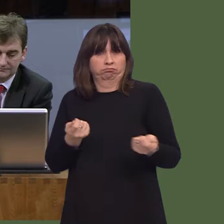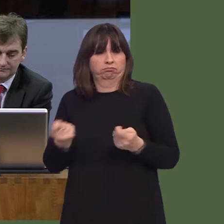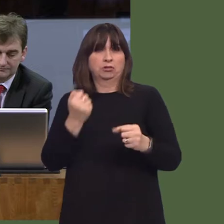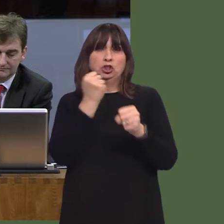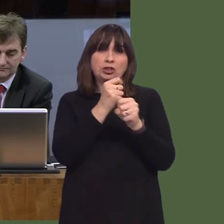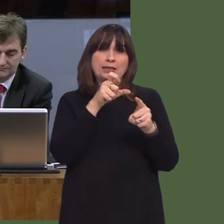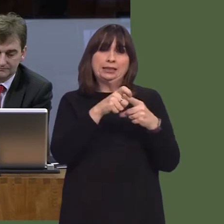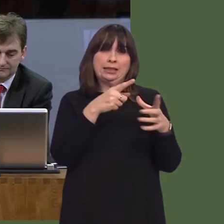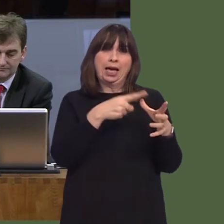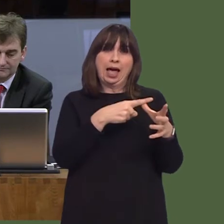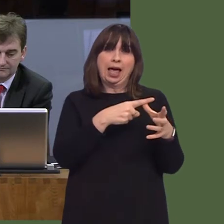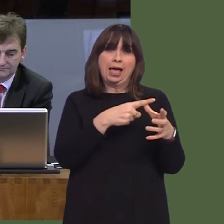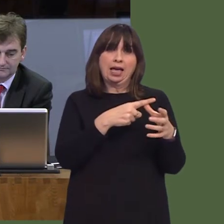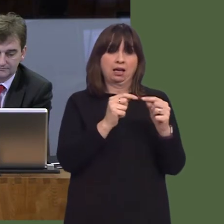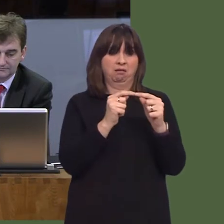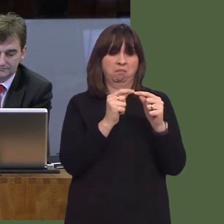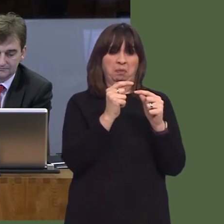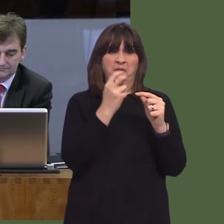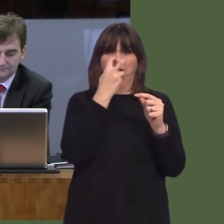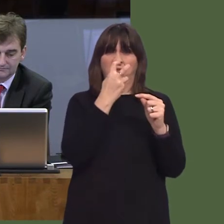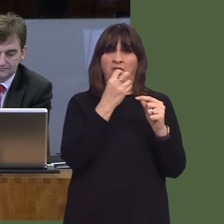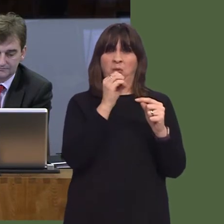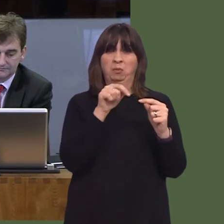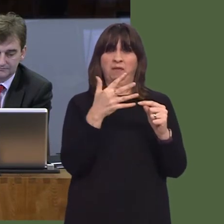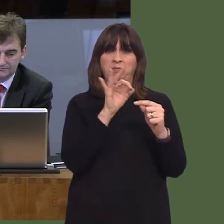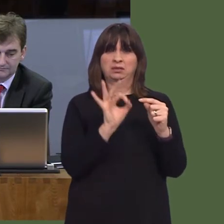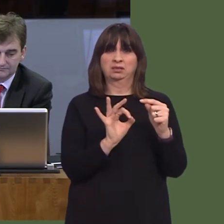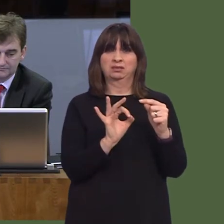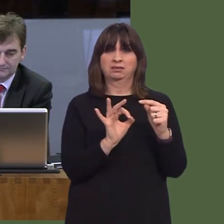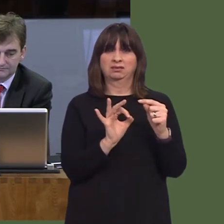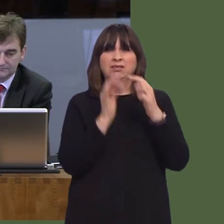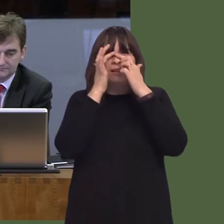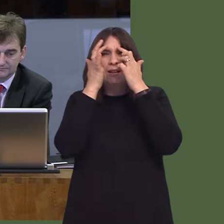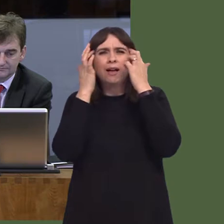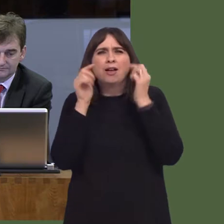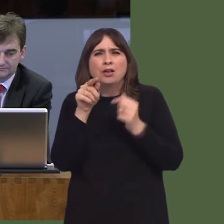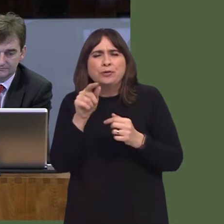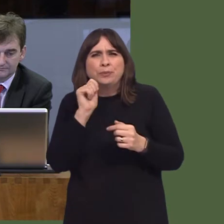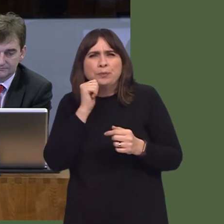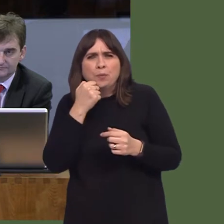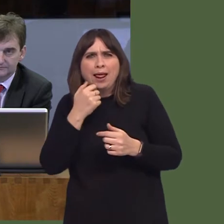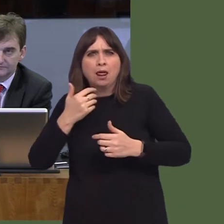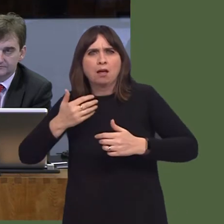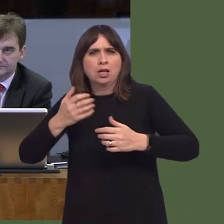Certainly my constituents have been repeatedly promised fibre broadband only to be told that the upgrade has been delayed, on several occasions.